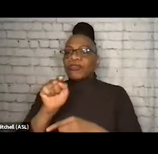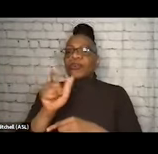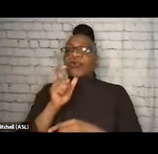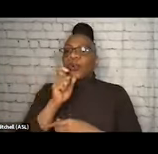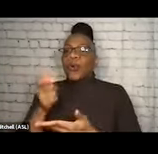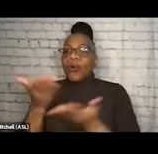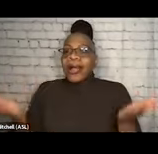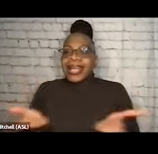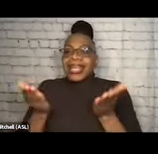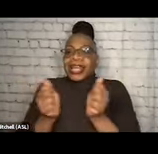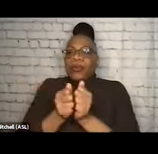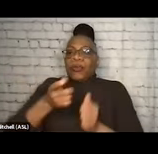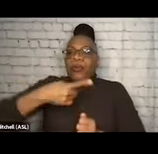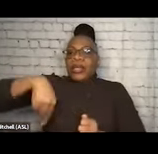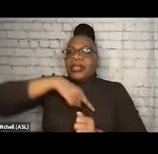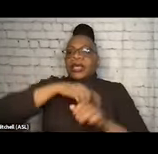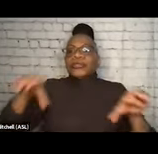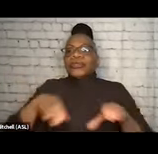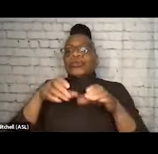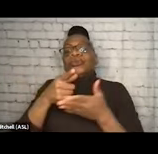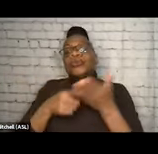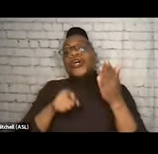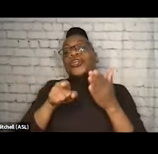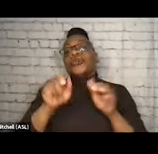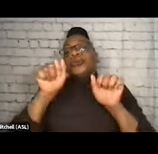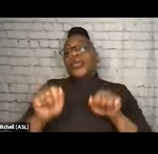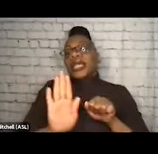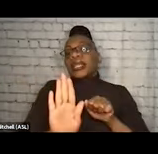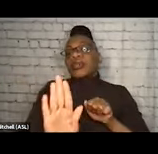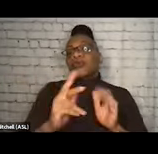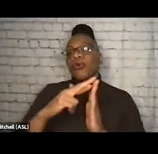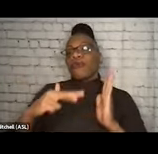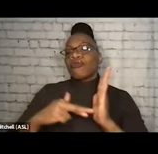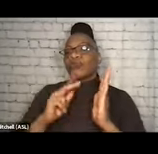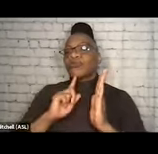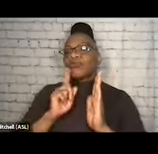to do what you can in your roles to expand the reach